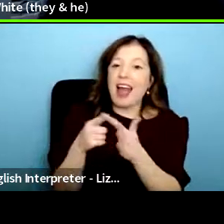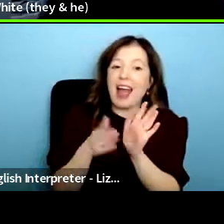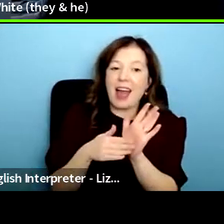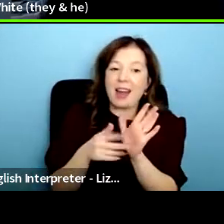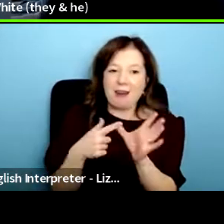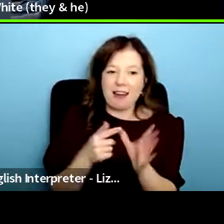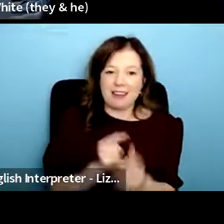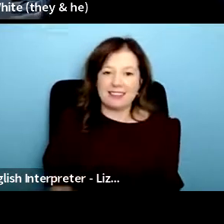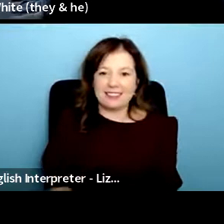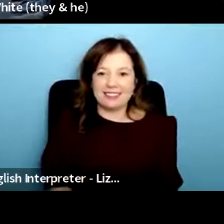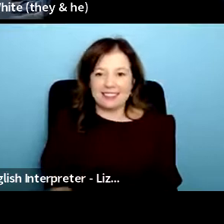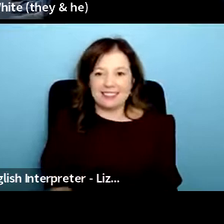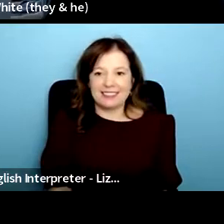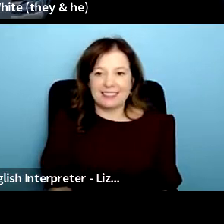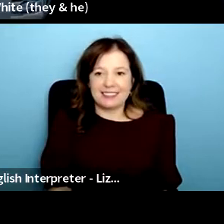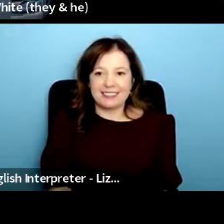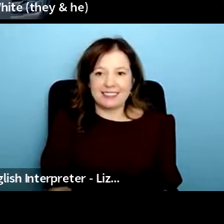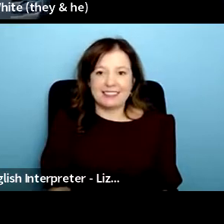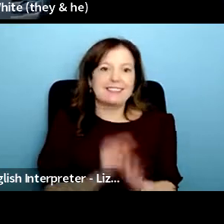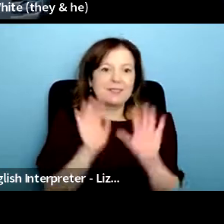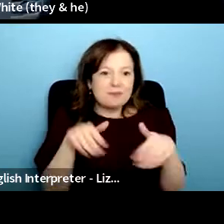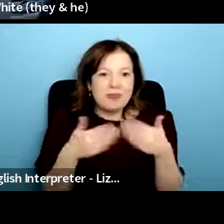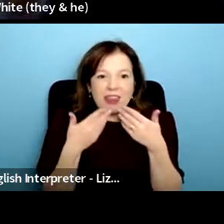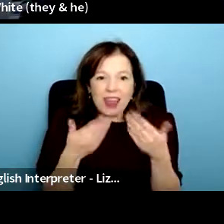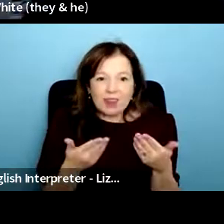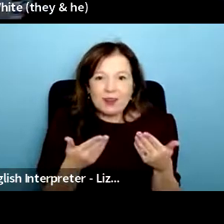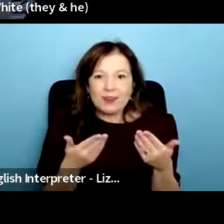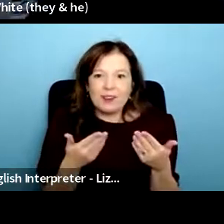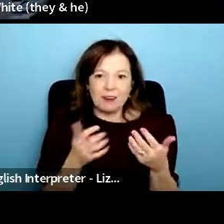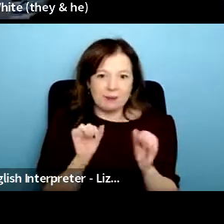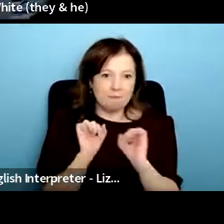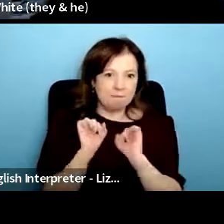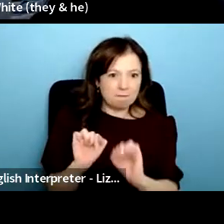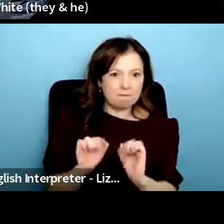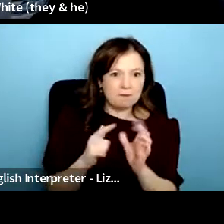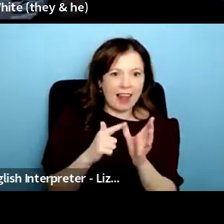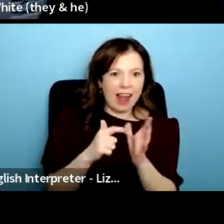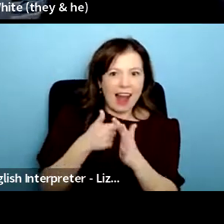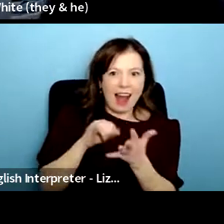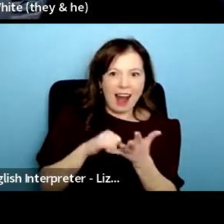thank you and yes it is it is really interesting about that point about how you categorize